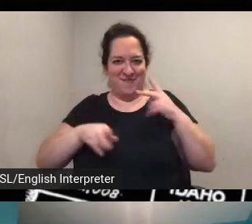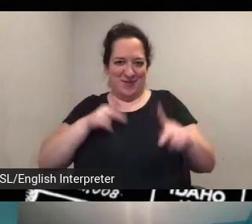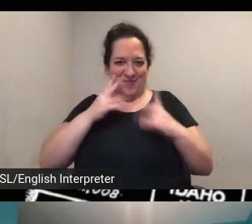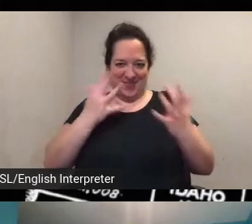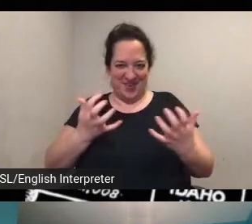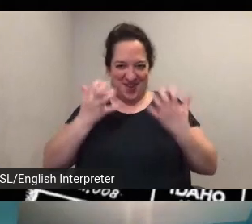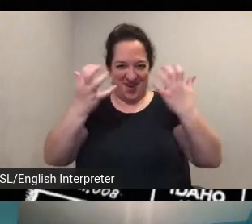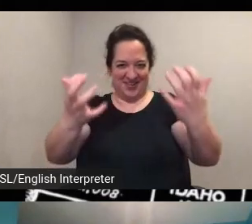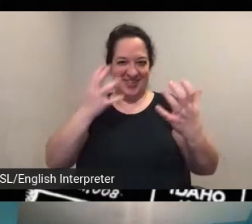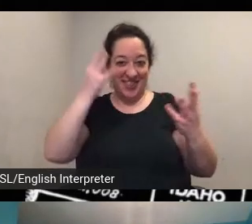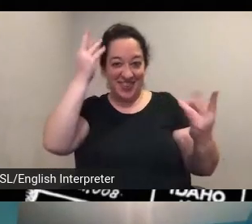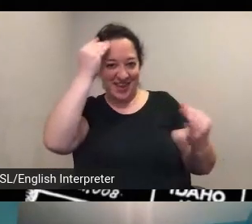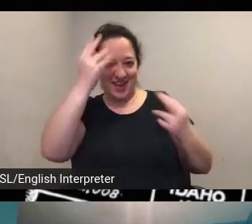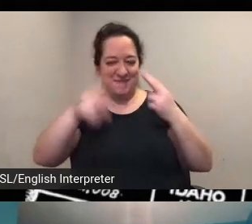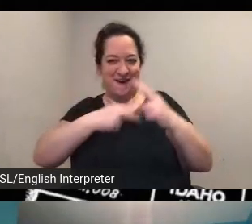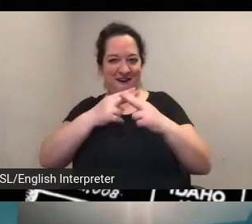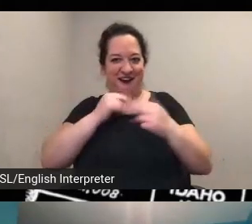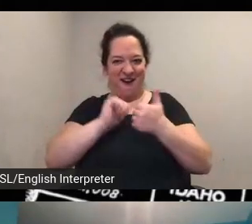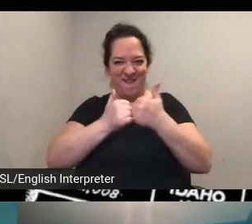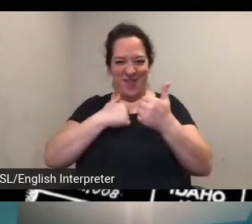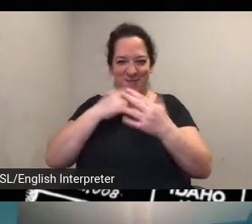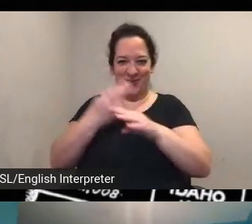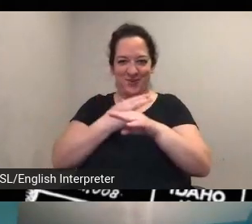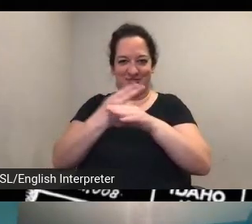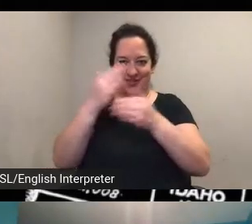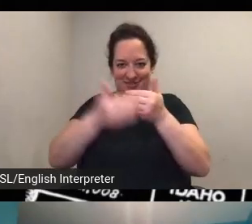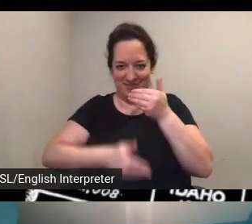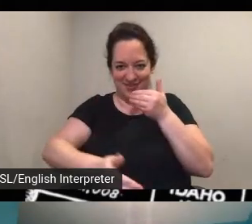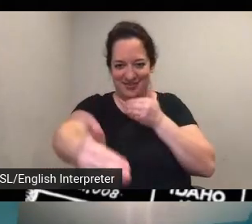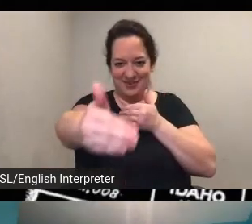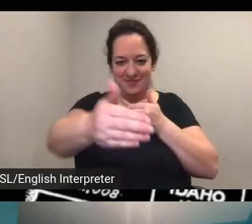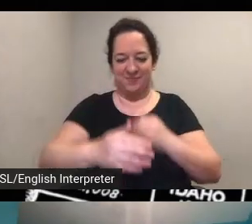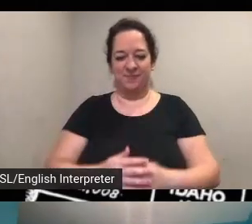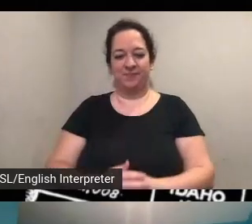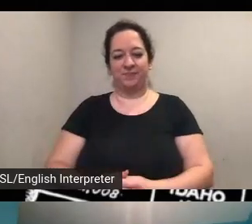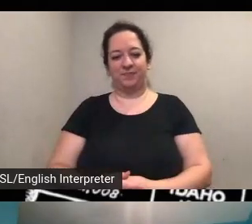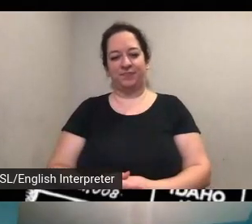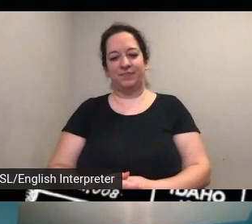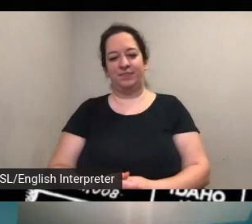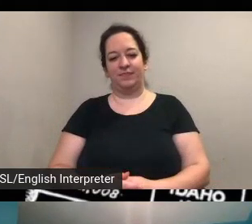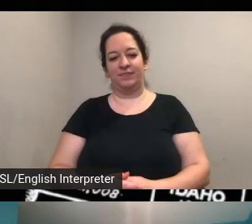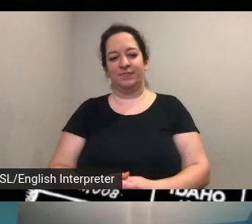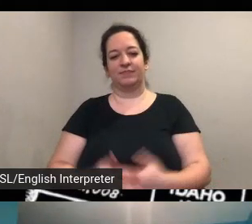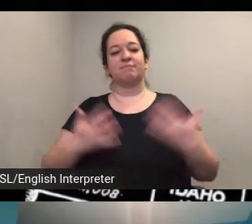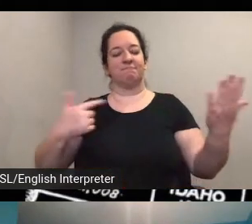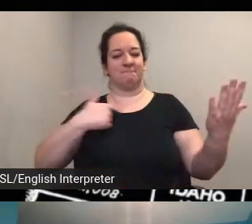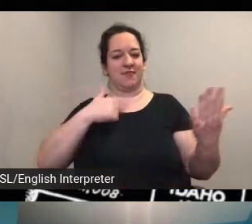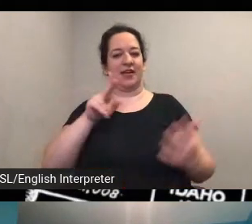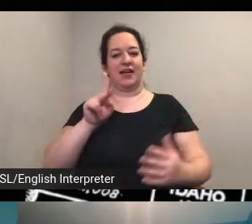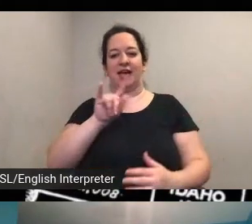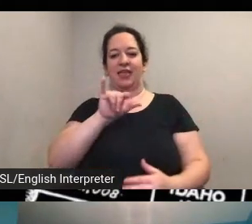going to use this going forward um and kathy uh came back in about